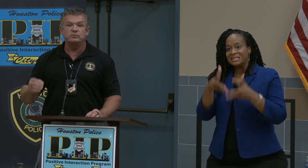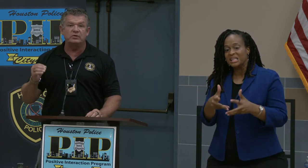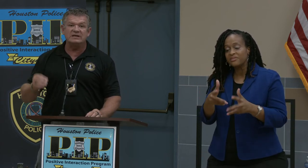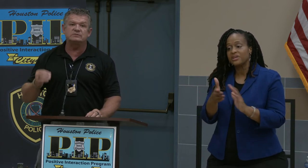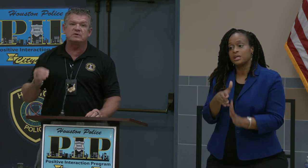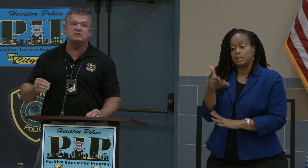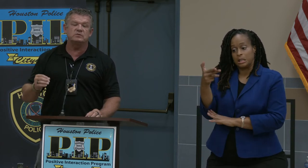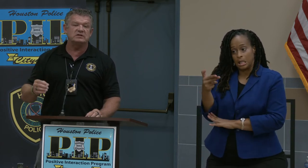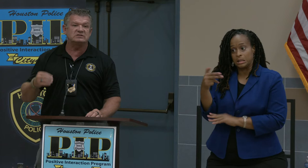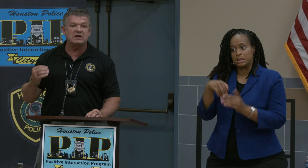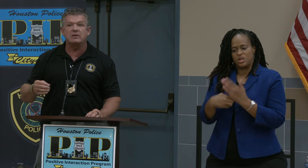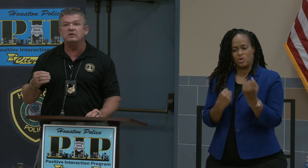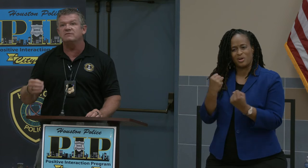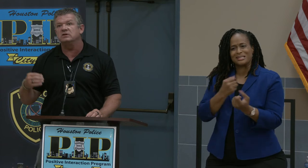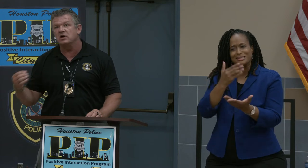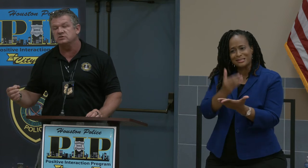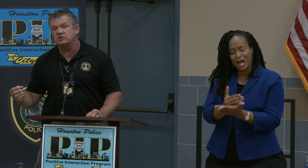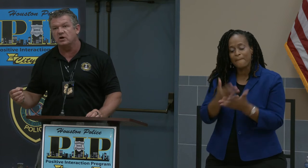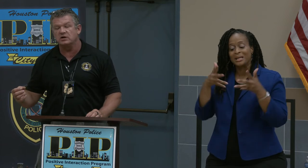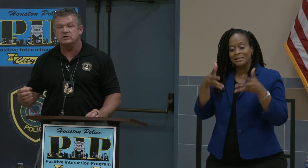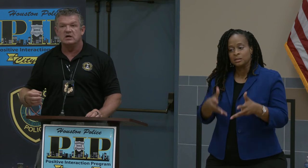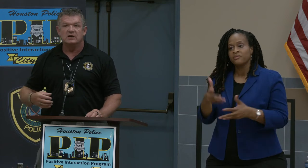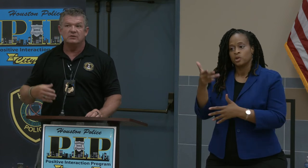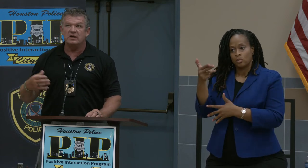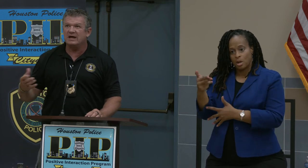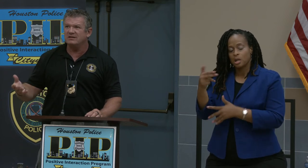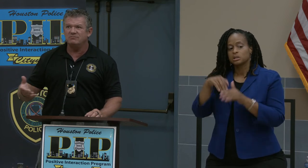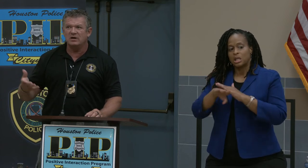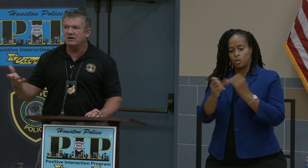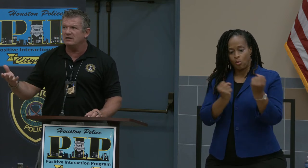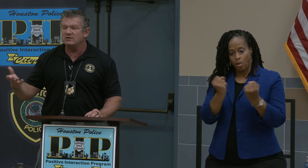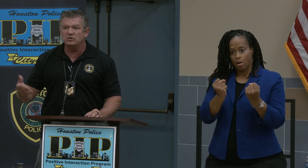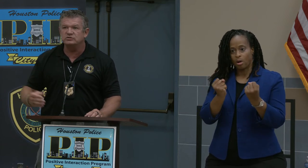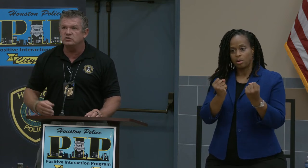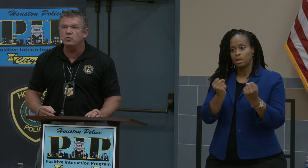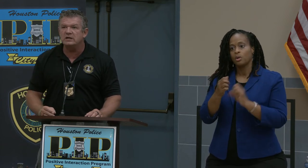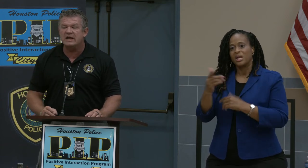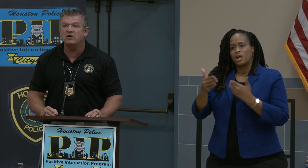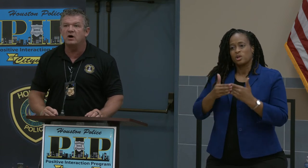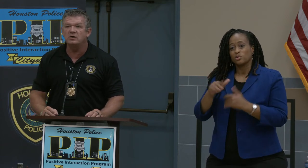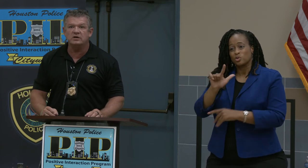Please, please, please, stop leaving guns in cars. We had close to 2800